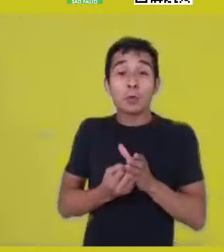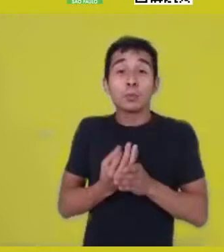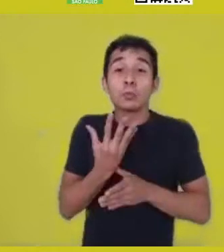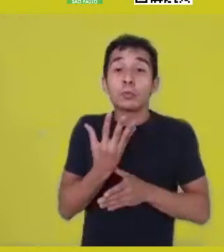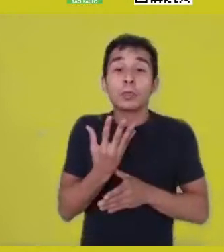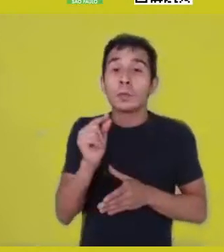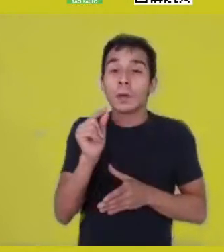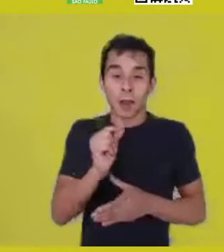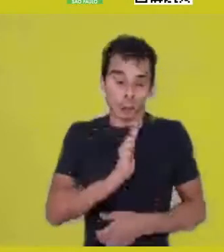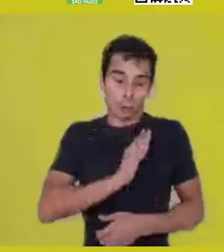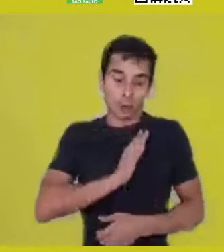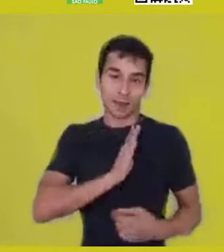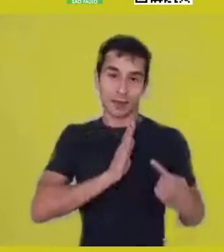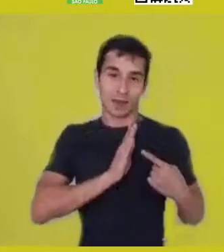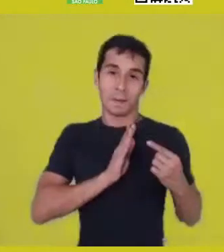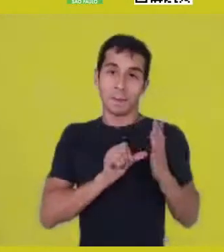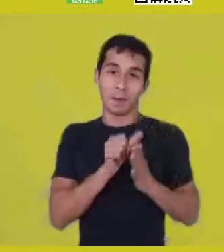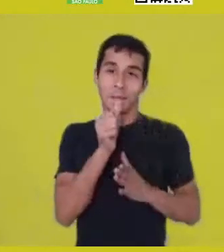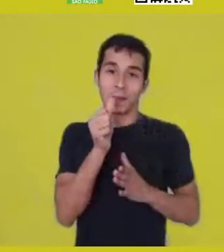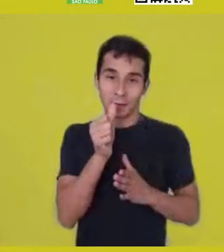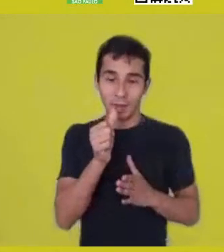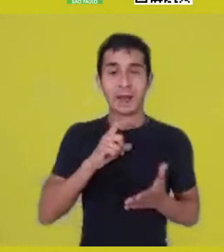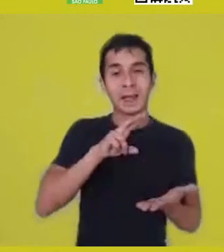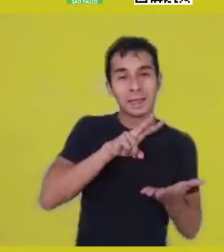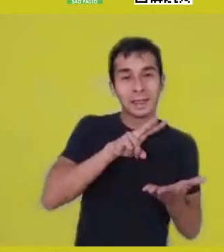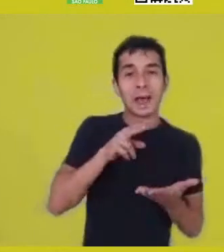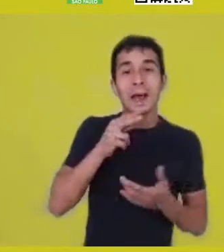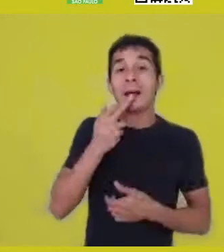In some translations, it is called ab.